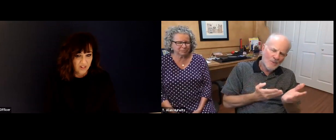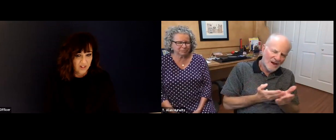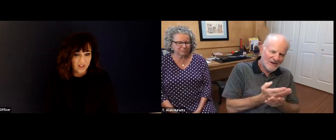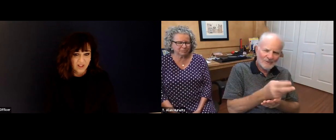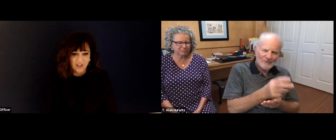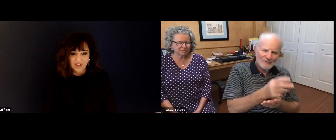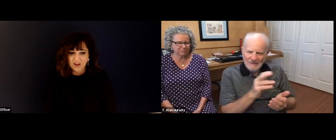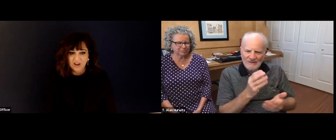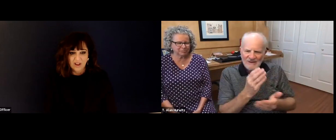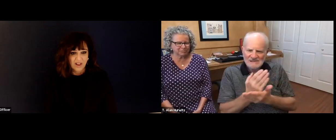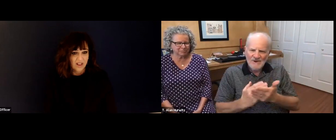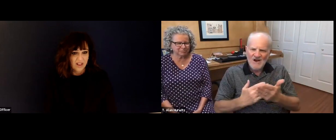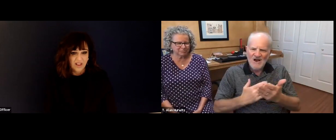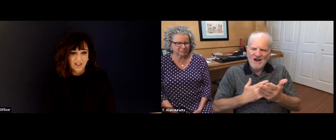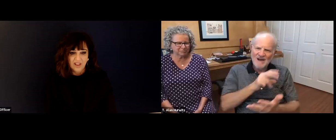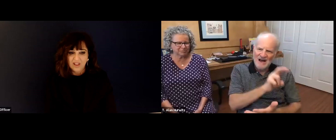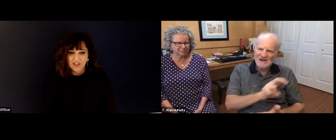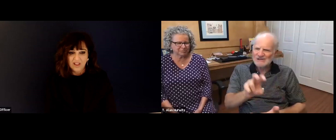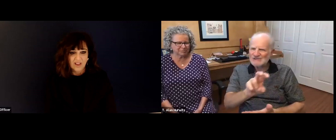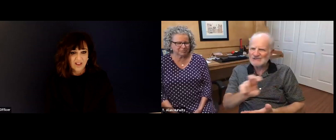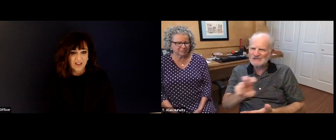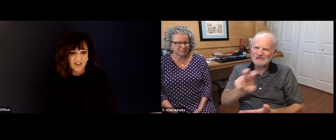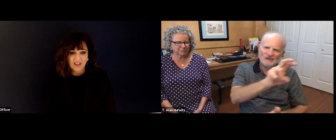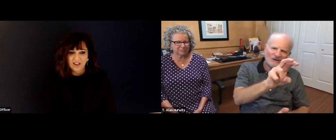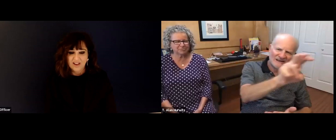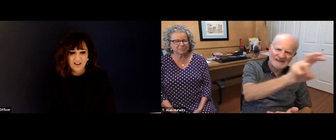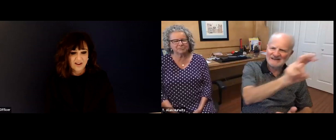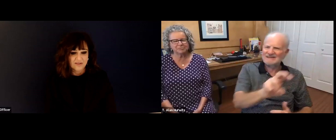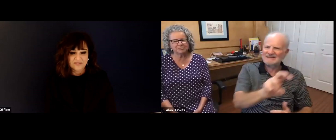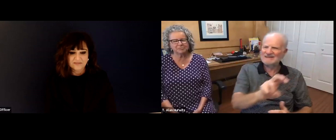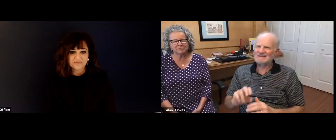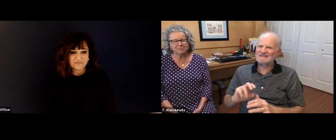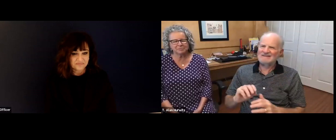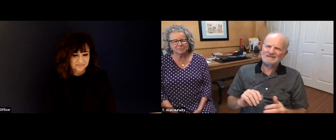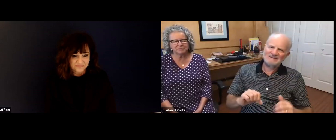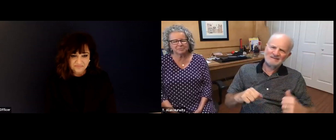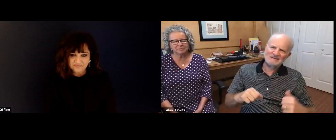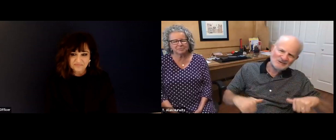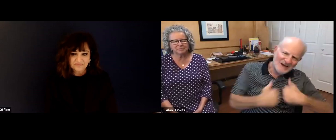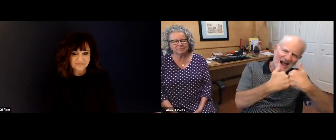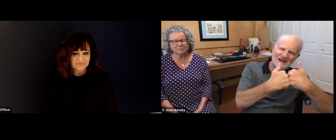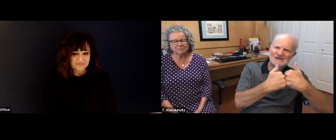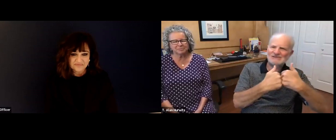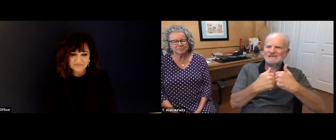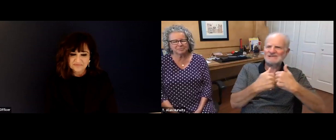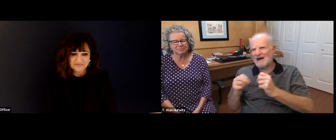Yeah, I think the last part was like a kind of a summary of everything that had gone before in the book that I had gone